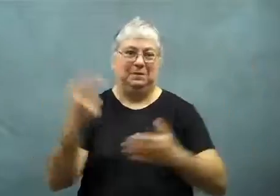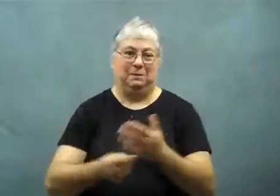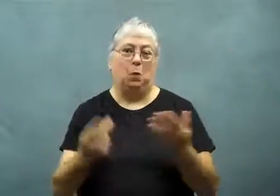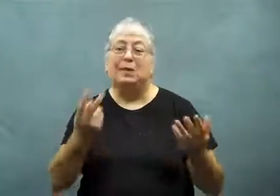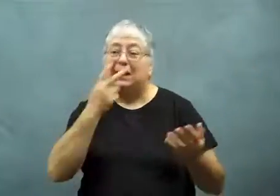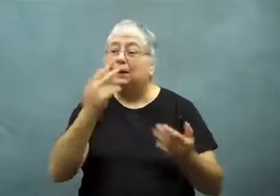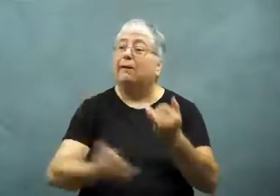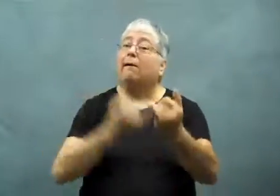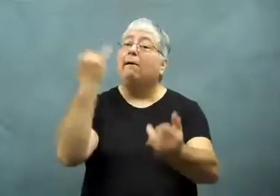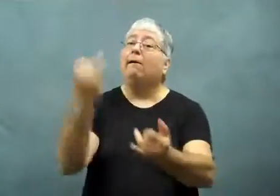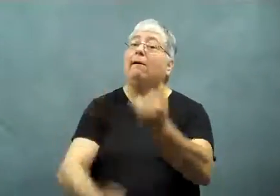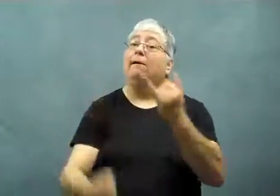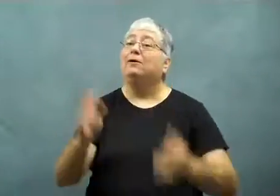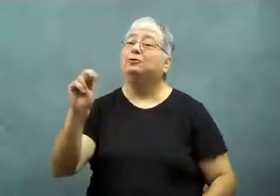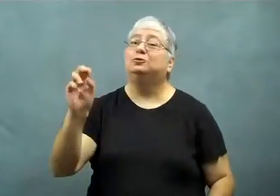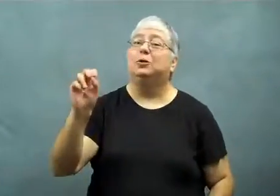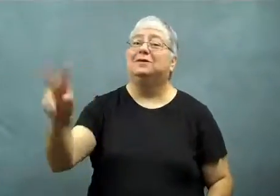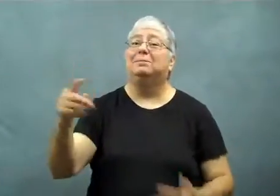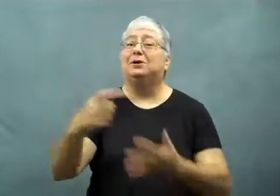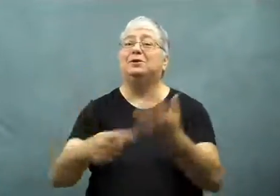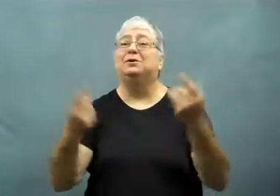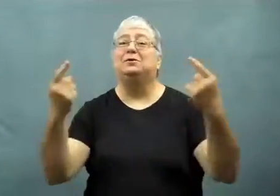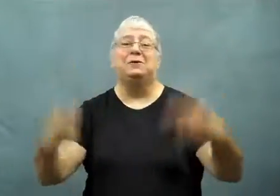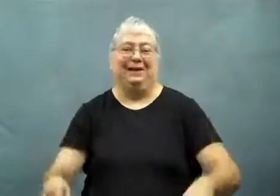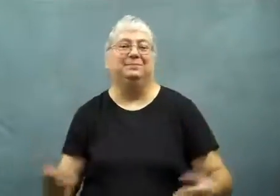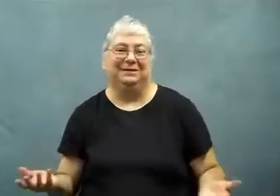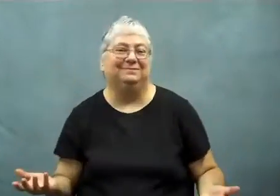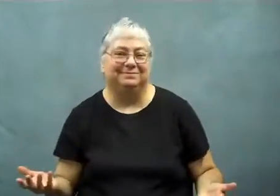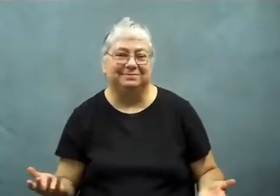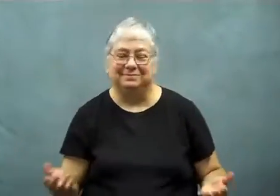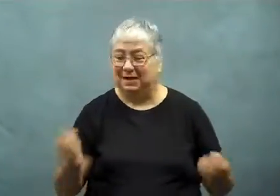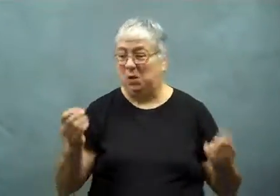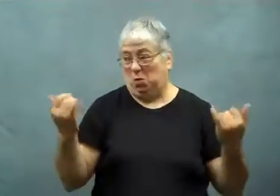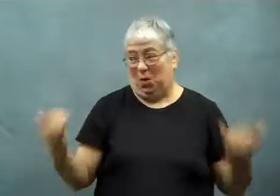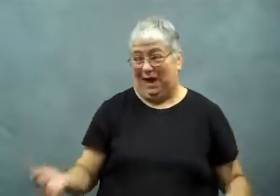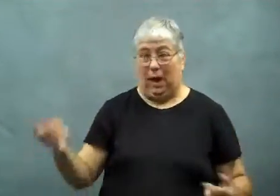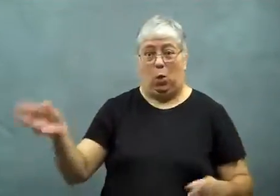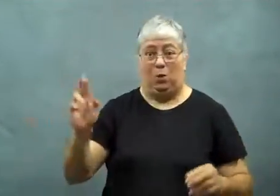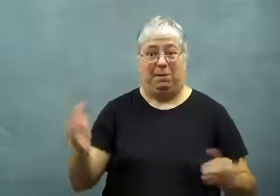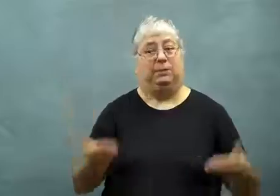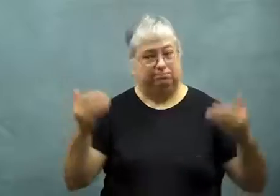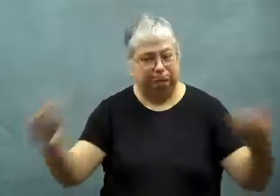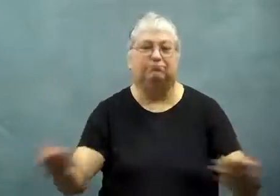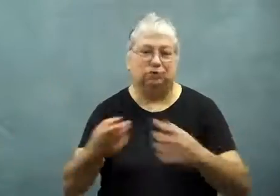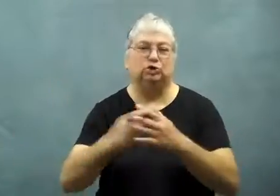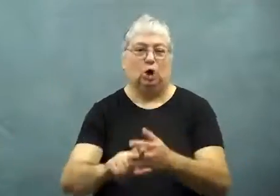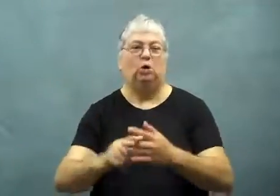We'll see what the result is in November.